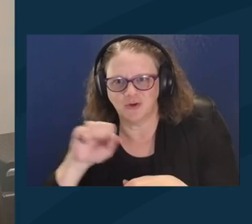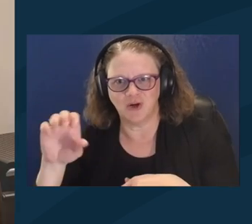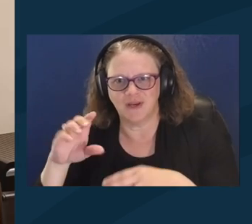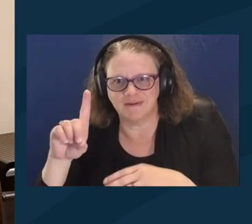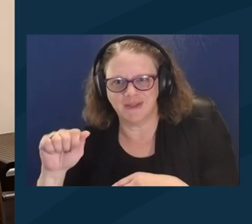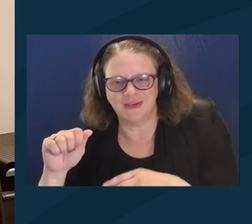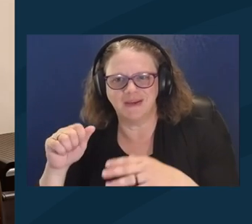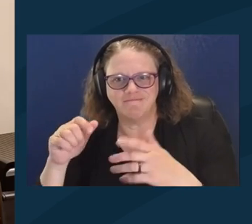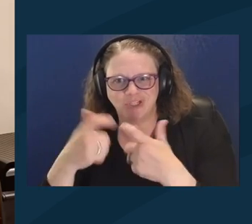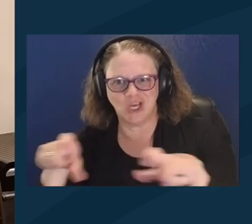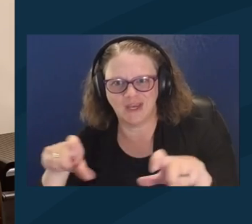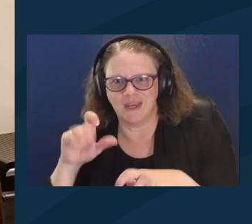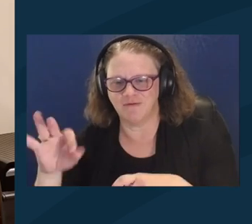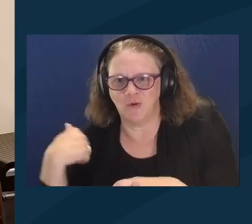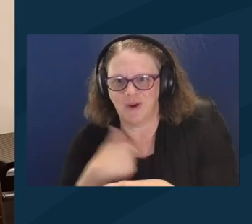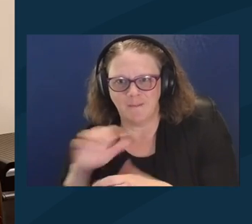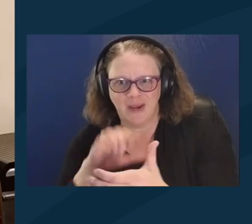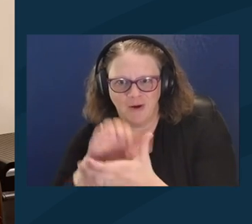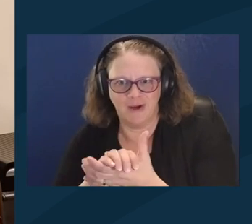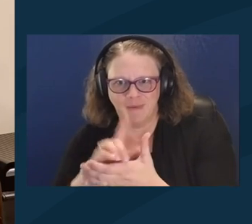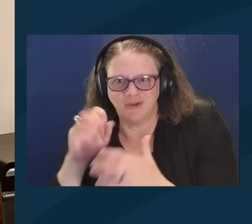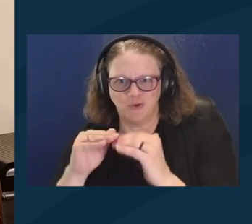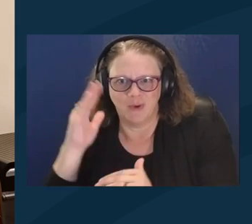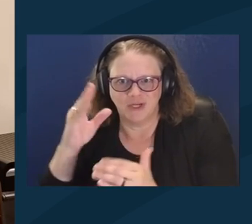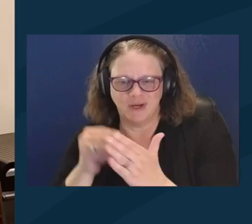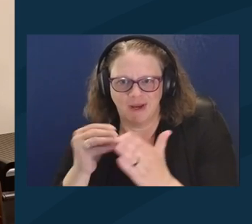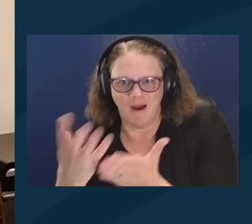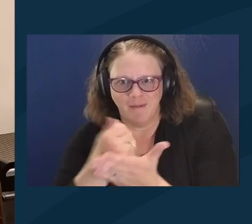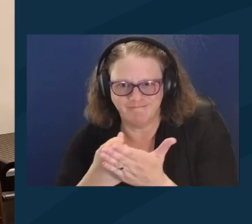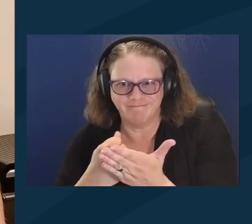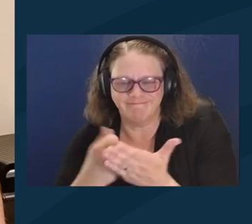Hi, I'm Jenna Foy. - And I'm David Foy. We're from Ellensburg, Washington.